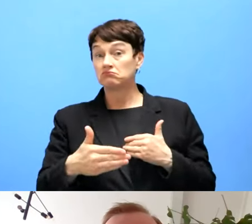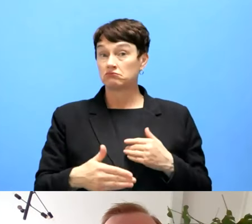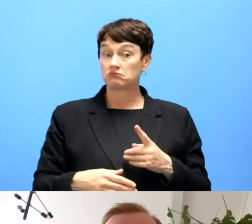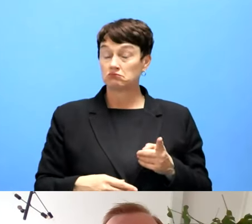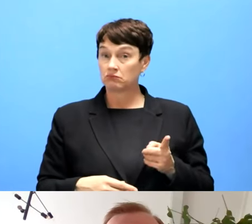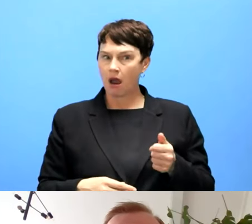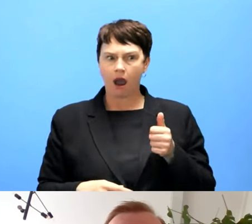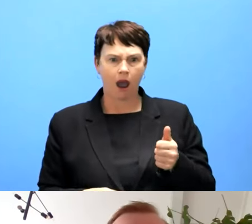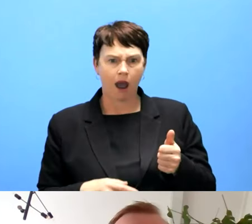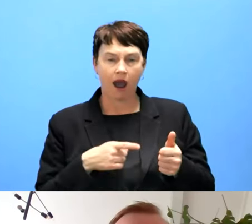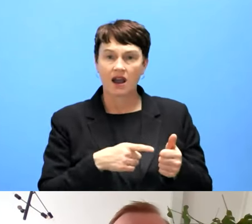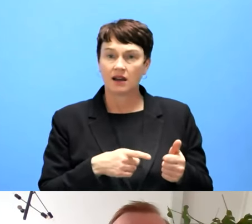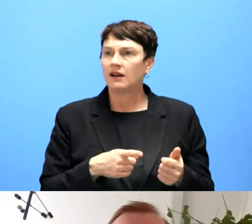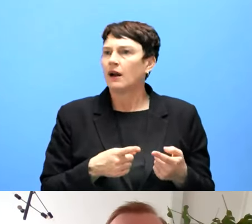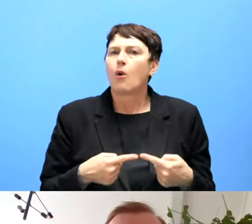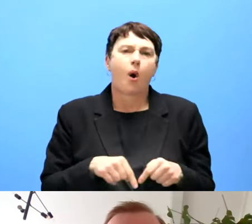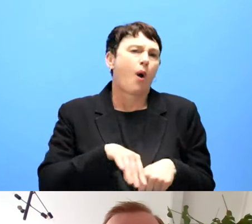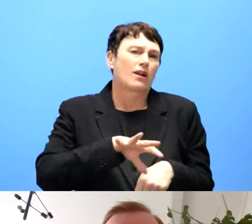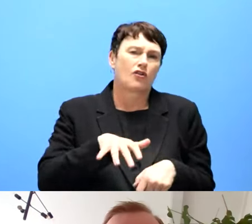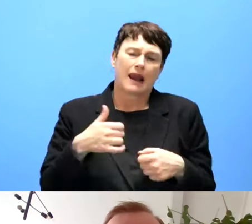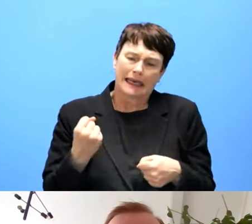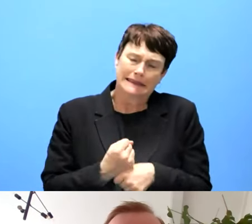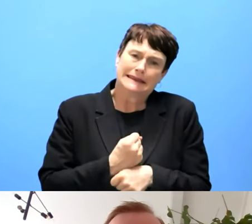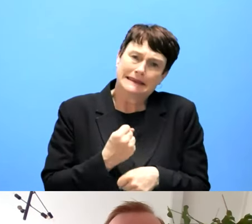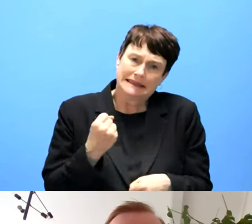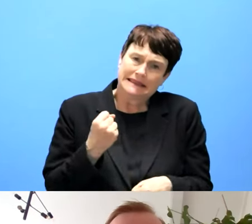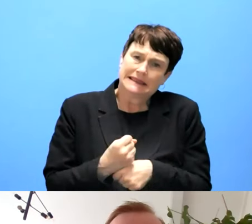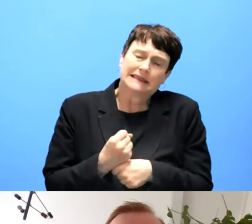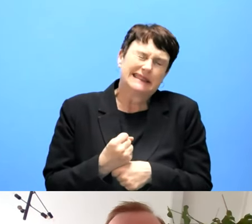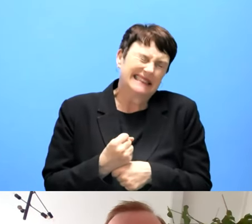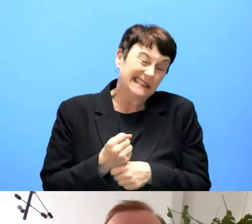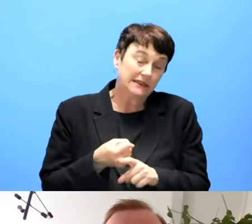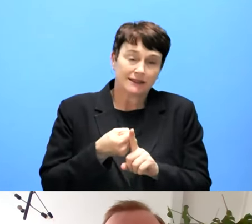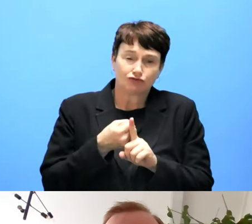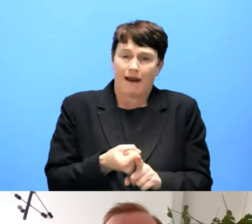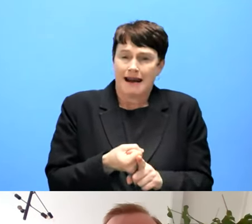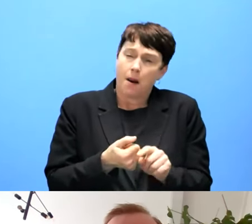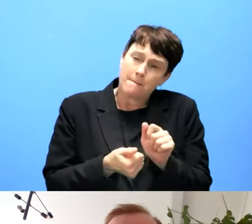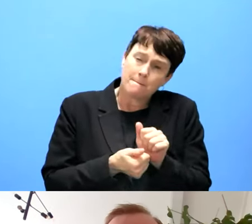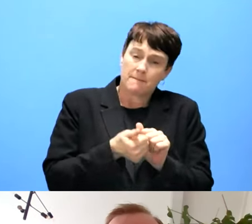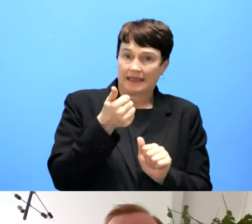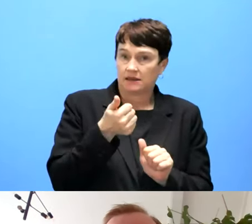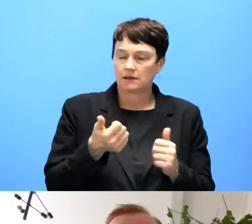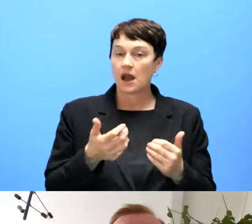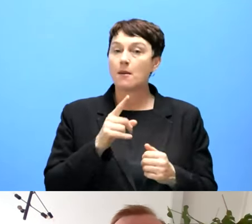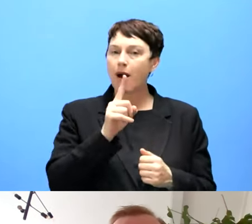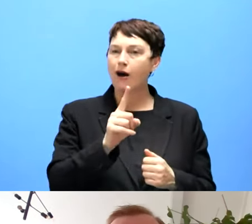doing the best they can. It has to do with the experiences every Member States has had